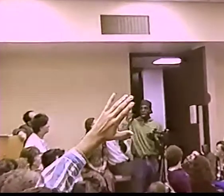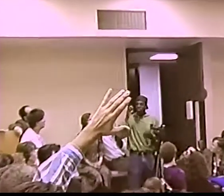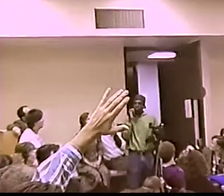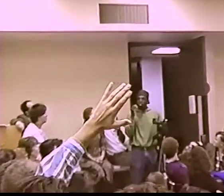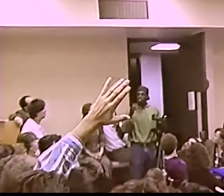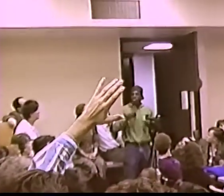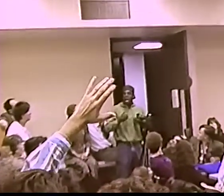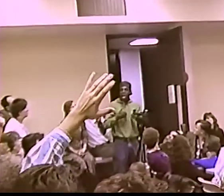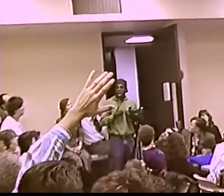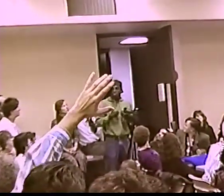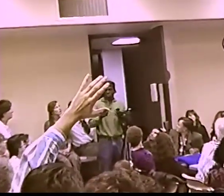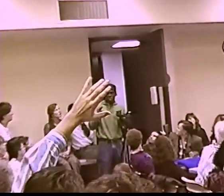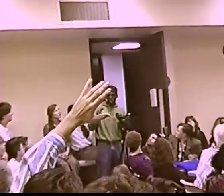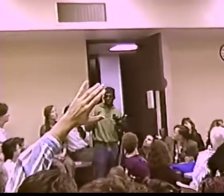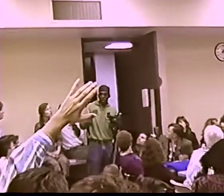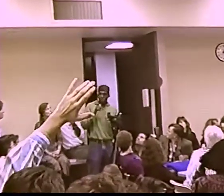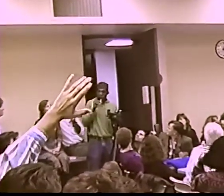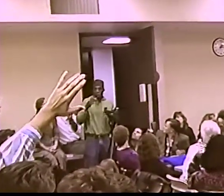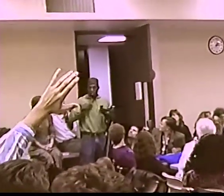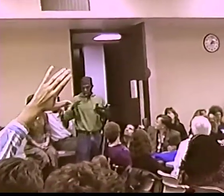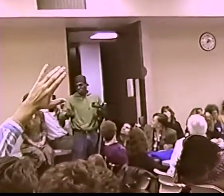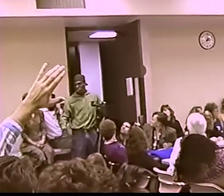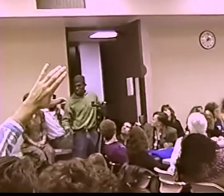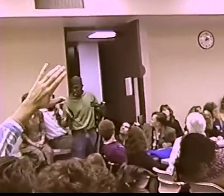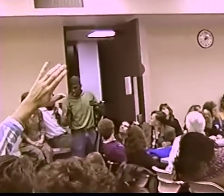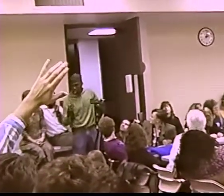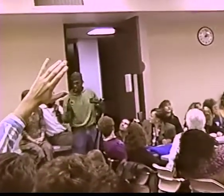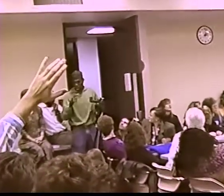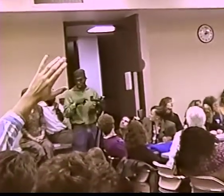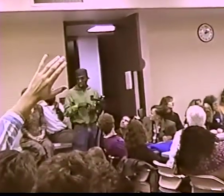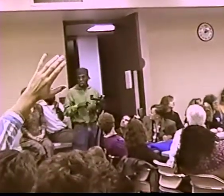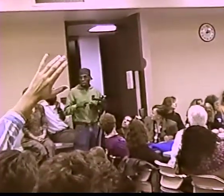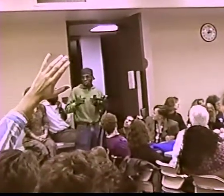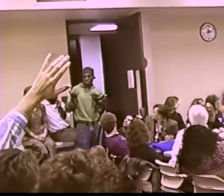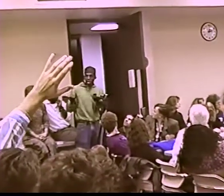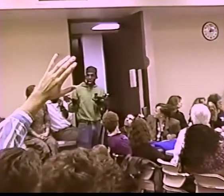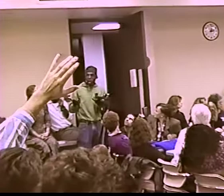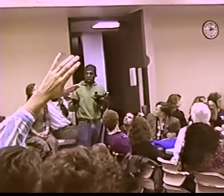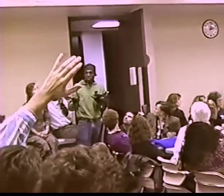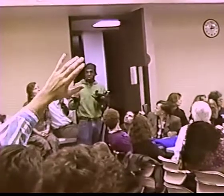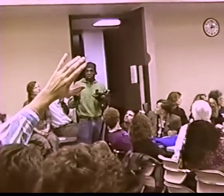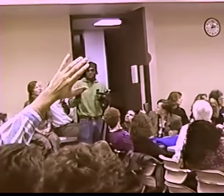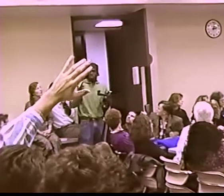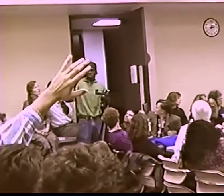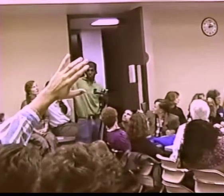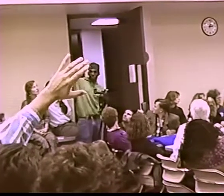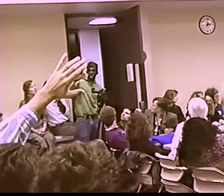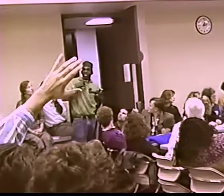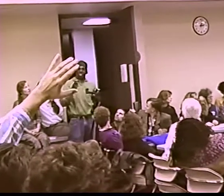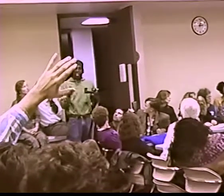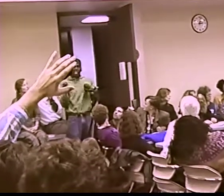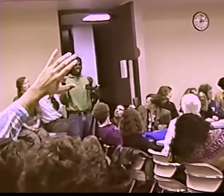NO. MAYBE--MAYBE I'M WRONG THAT, LIKE, I DON'T KNOW WHAT KIND OF EXPERIENCE YOU HAVE, YOU KNOW,